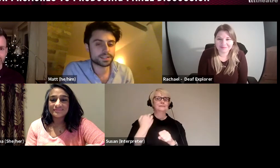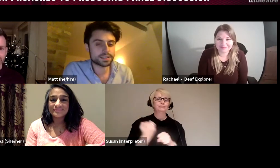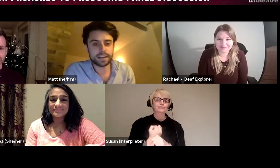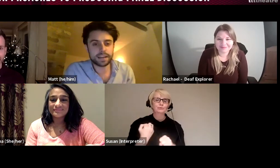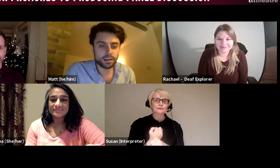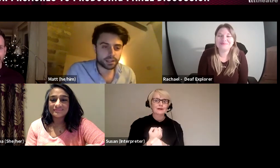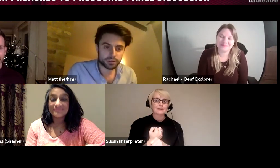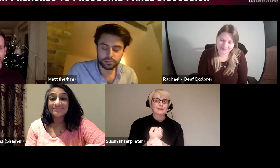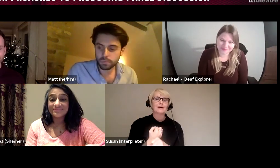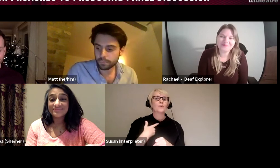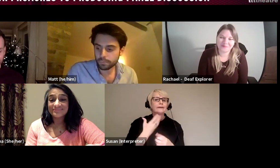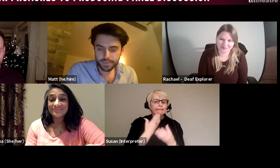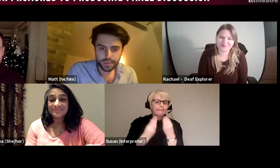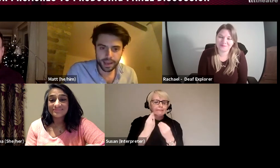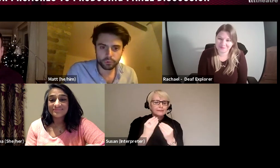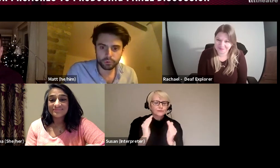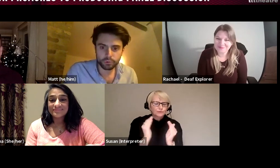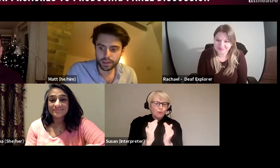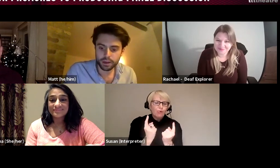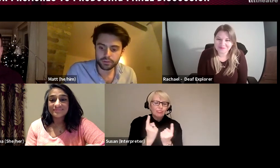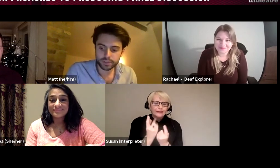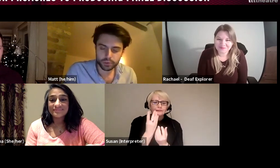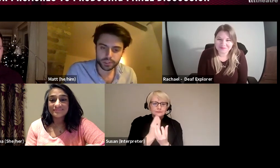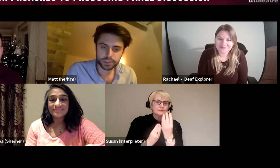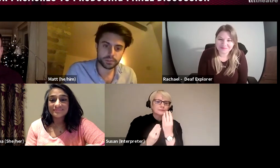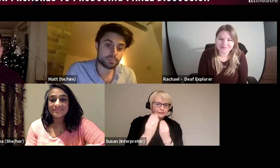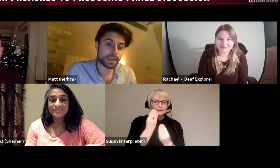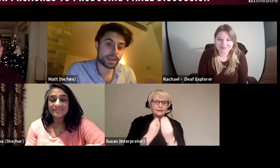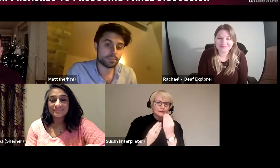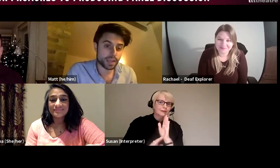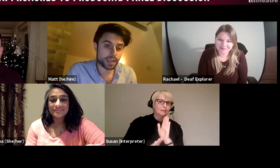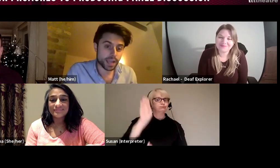and learning on the job and all that I think either of us wanted was to make something happen,